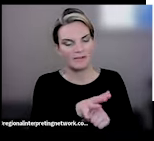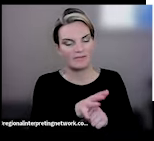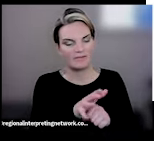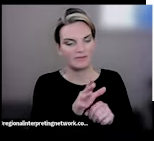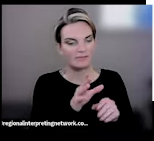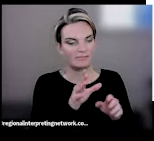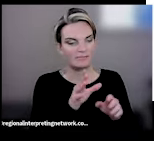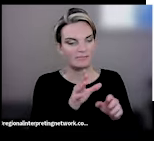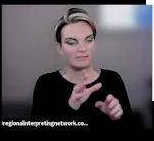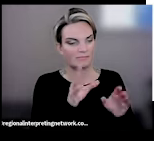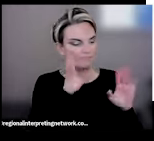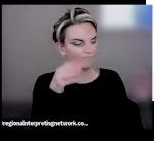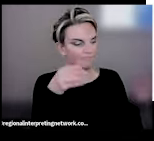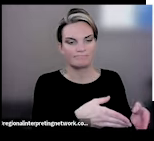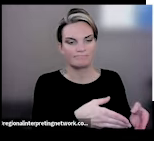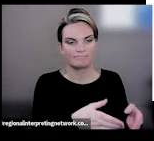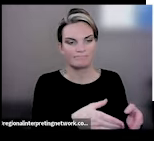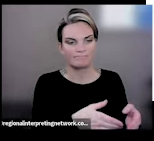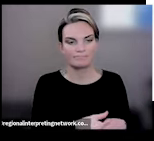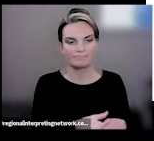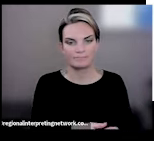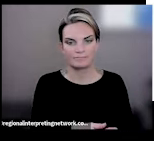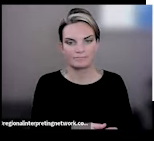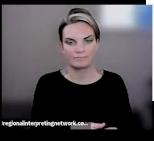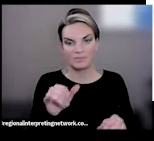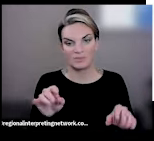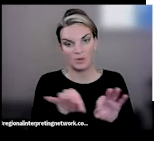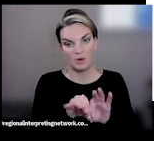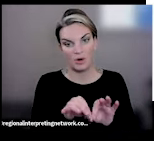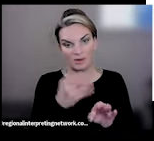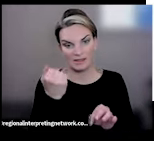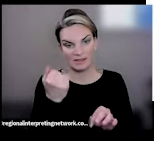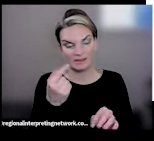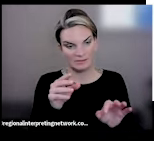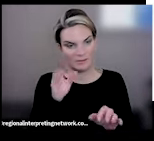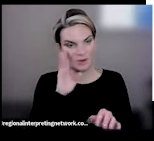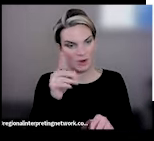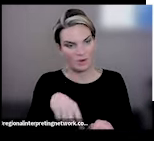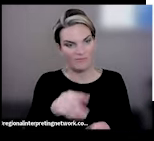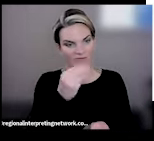to, and this is really important because we all need to eat food. Food impacts all of us; we